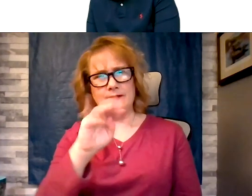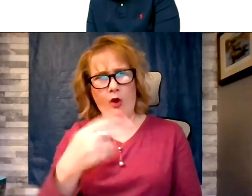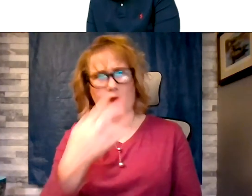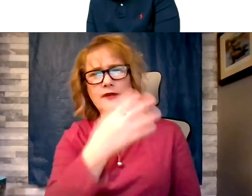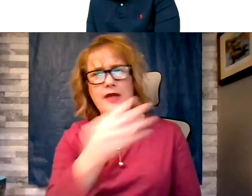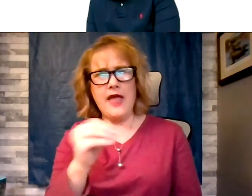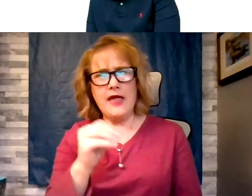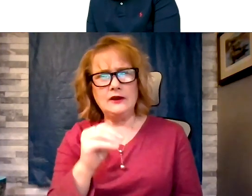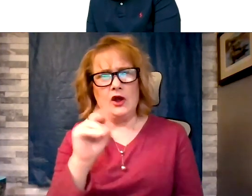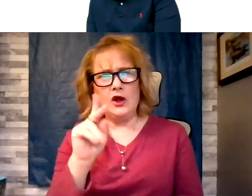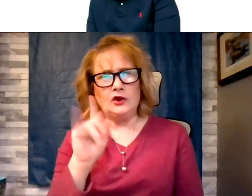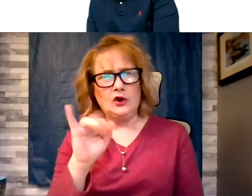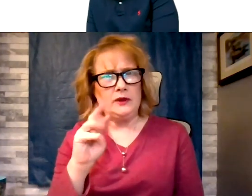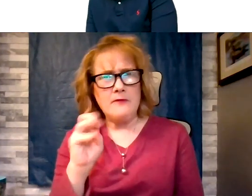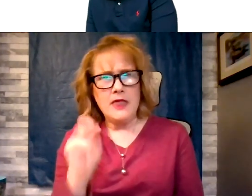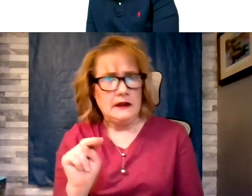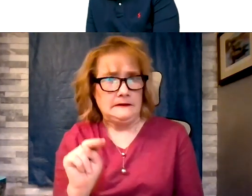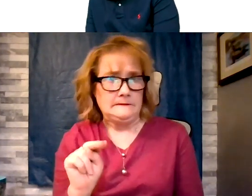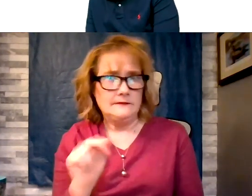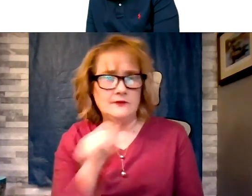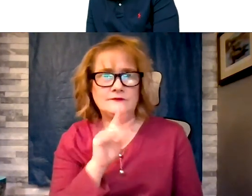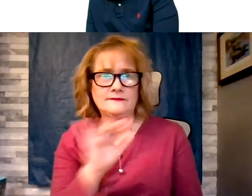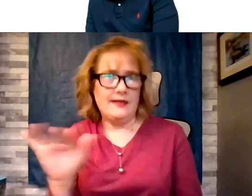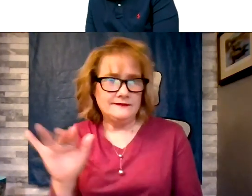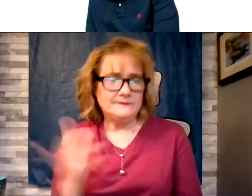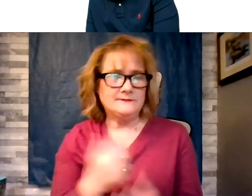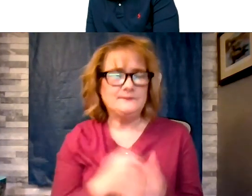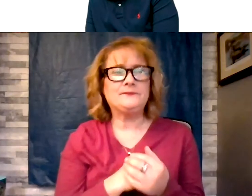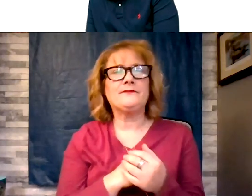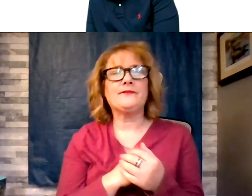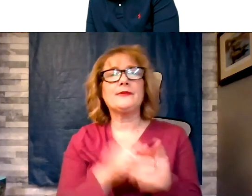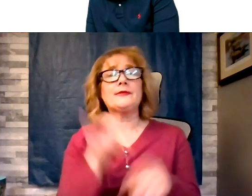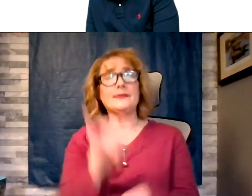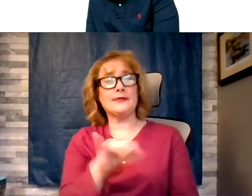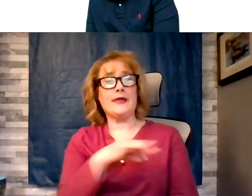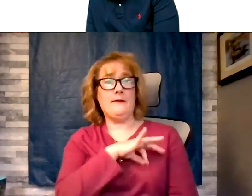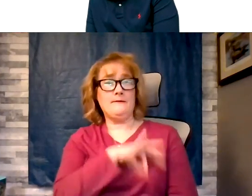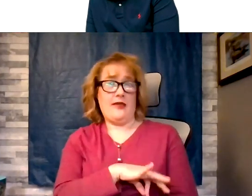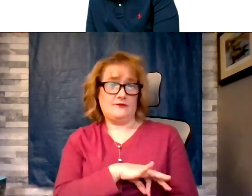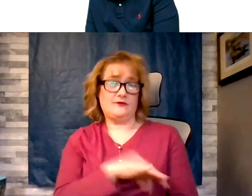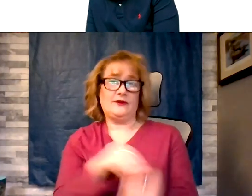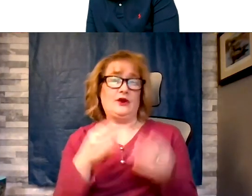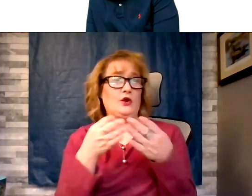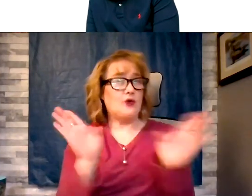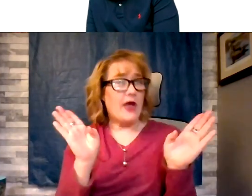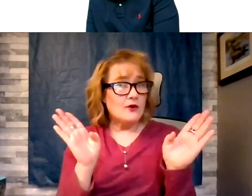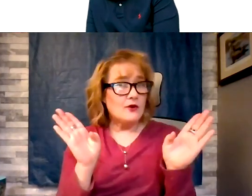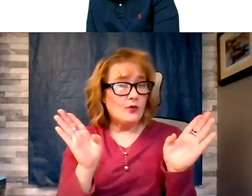tea and CURCUMIN? The beneficial effects in general is they have powerful